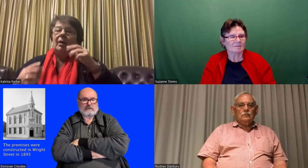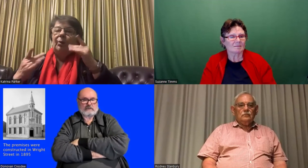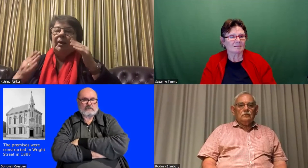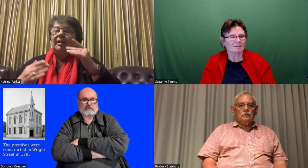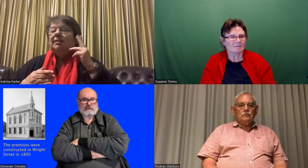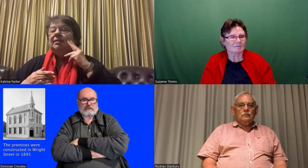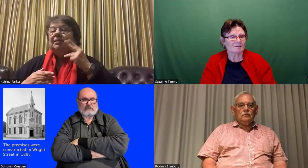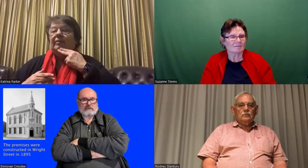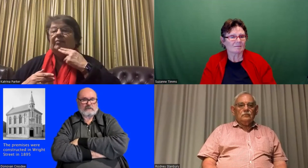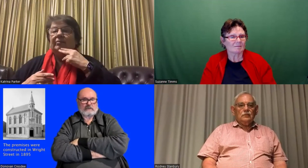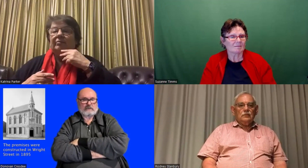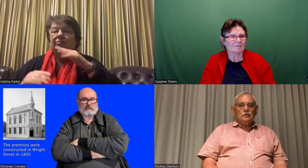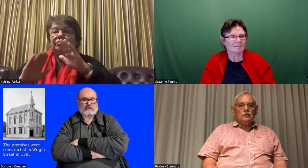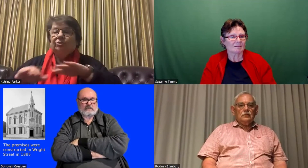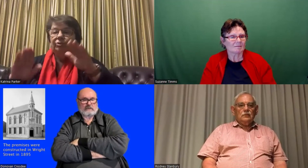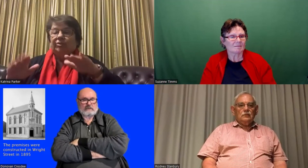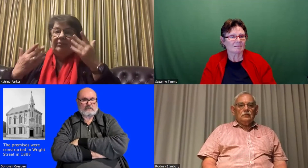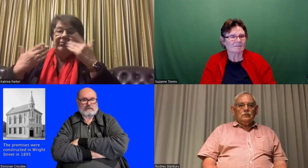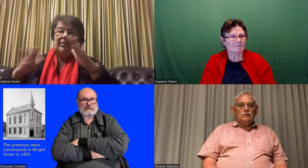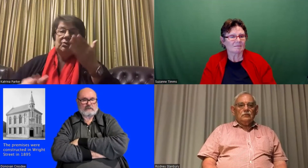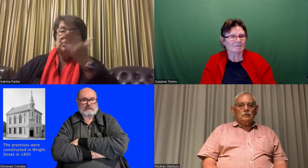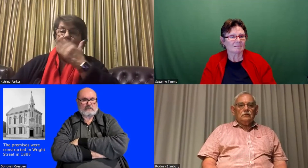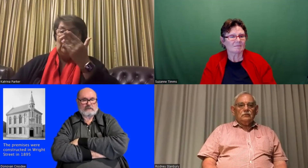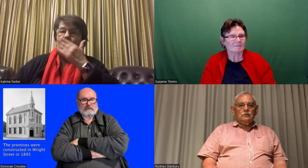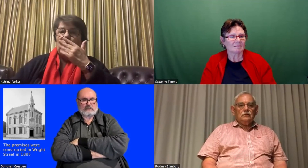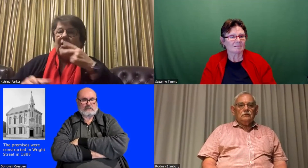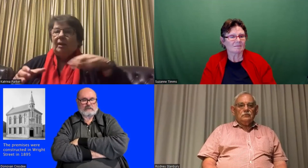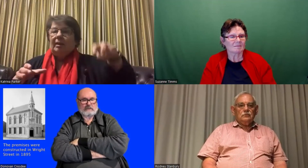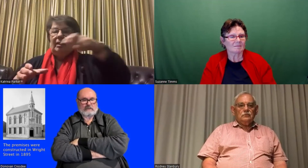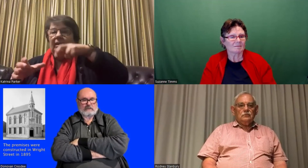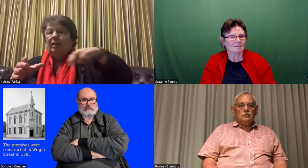because when the Deaf children had finished schooling at Townsend house,